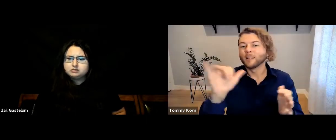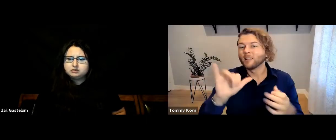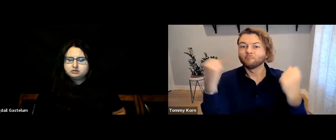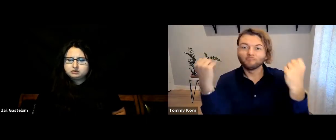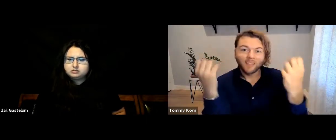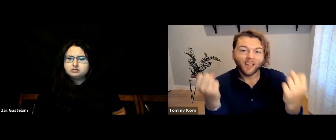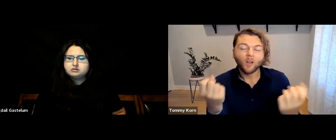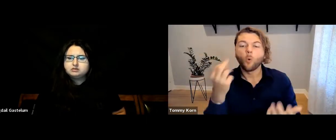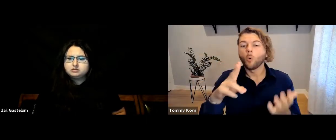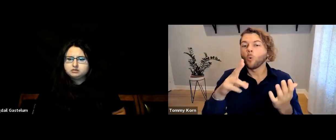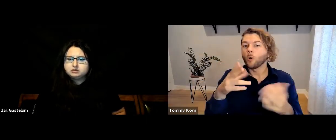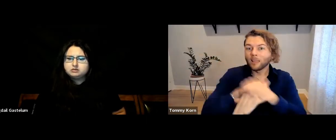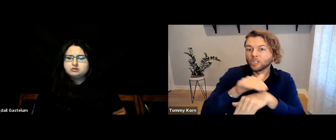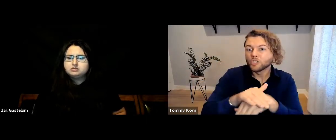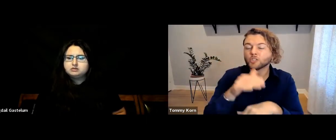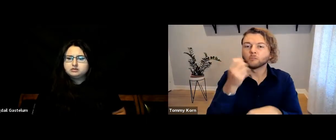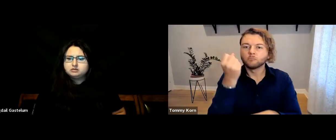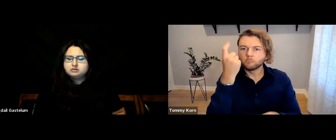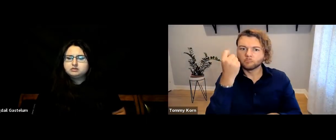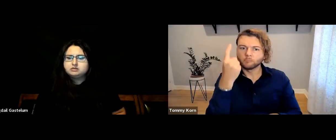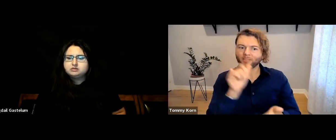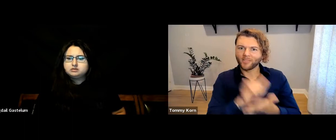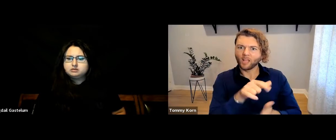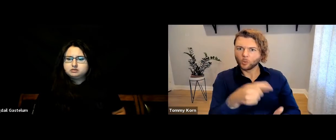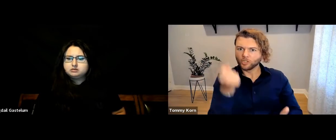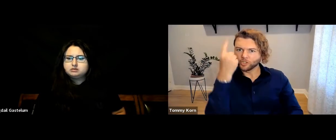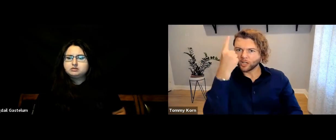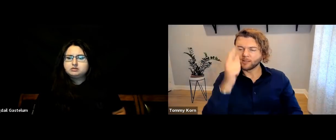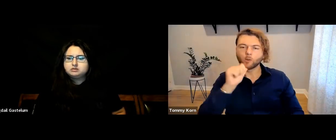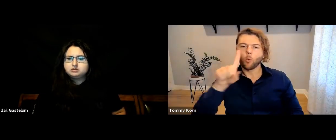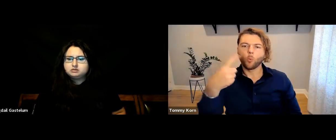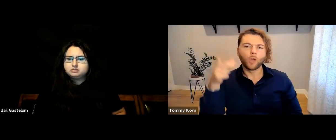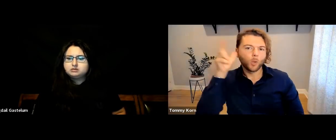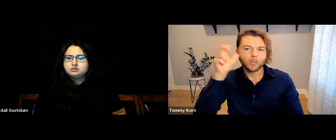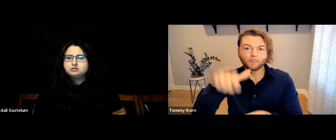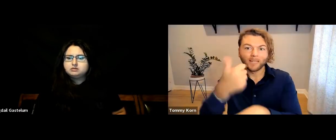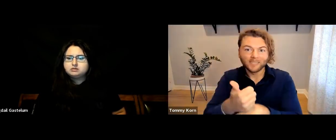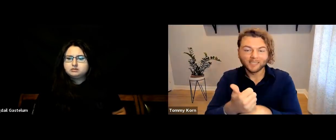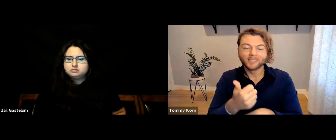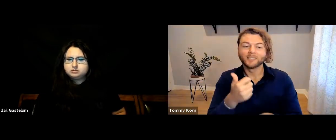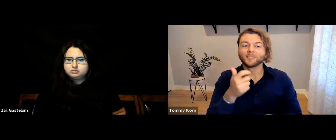like signing, since English relies on hearing.